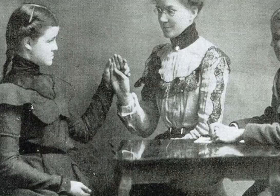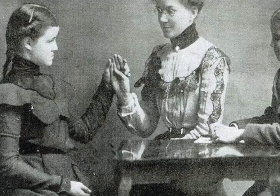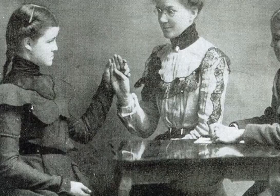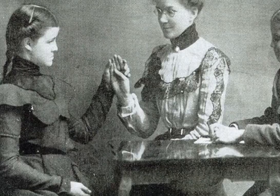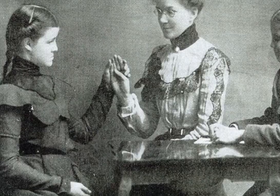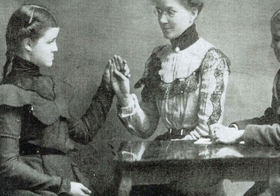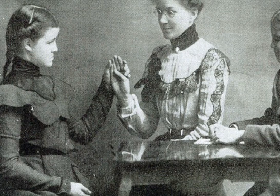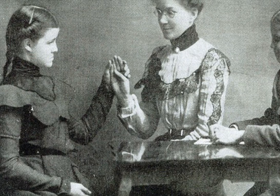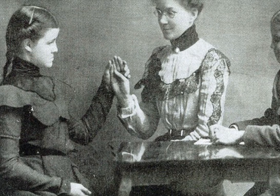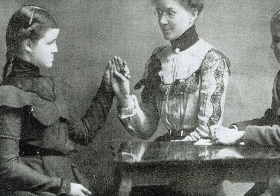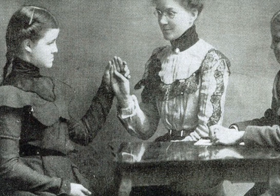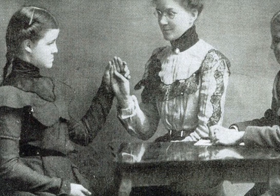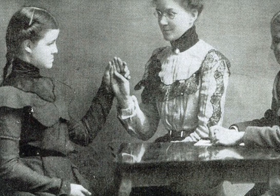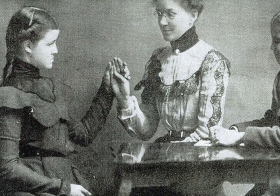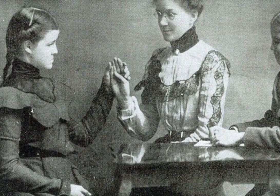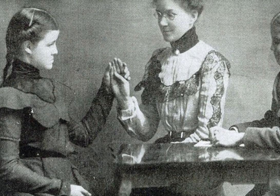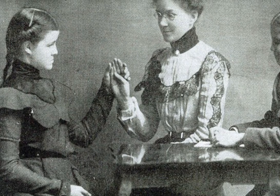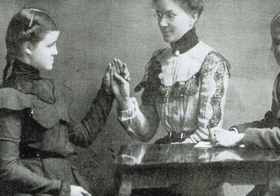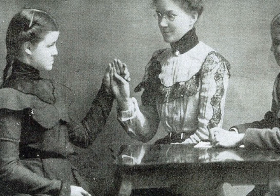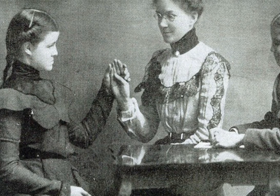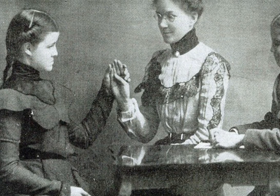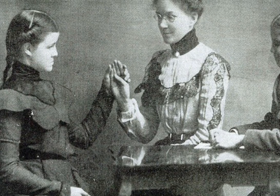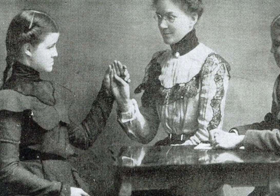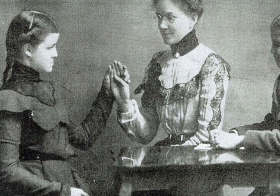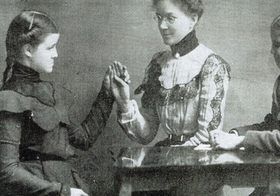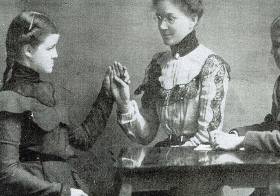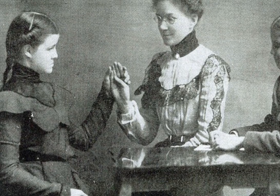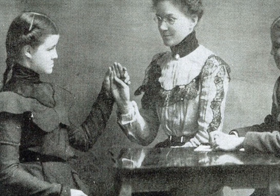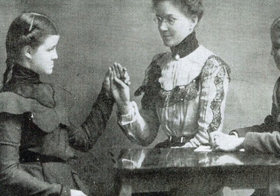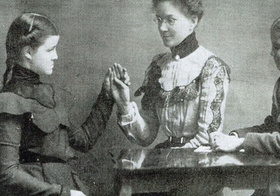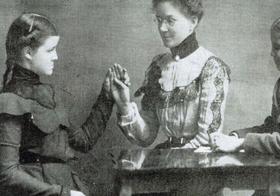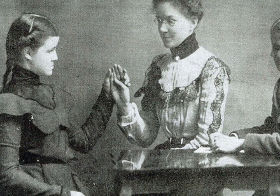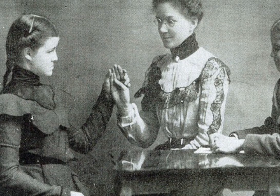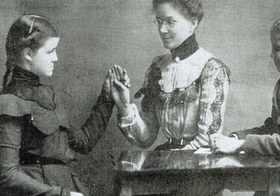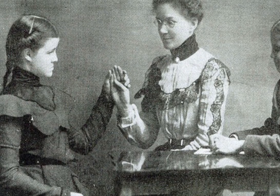CSDB received a gold medal award for this living exhibit.